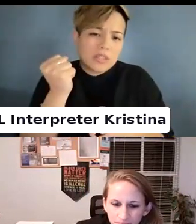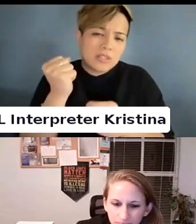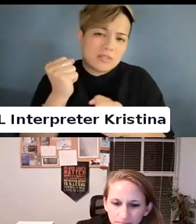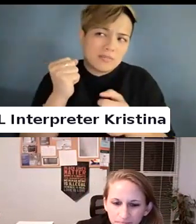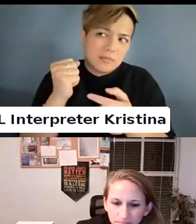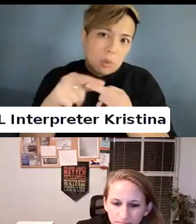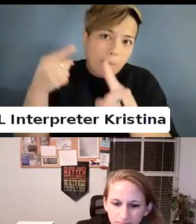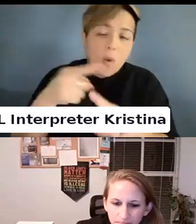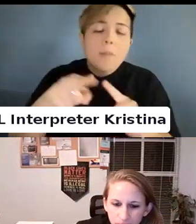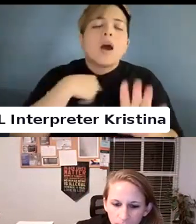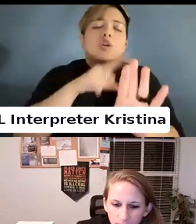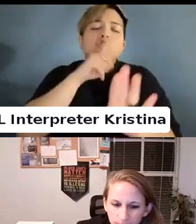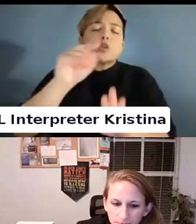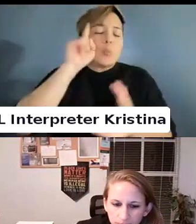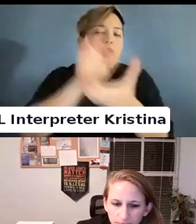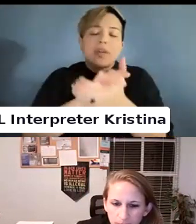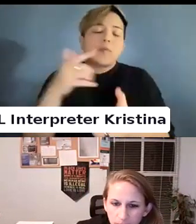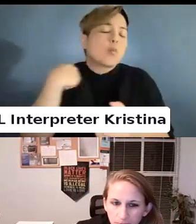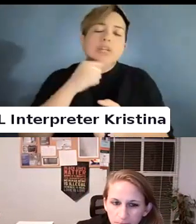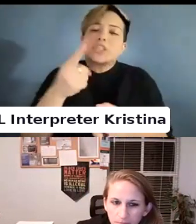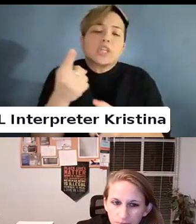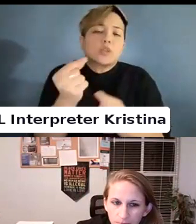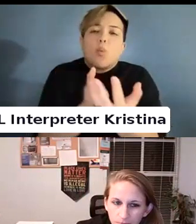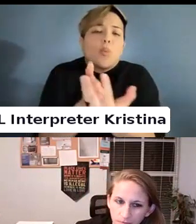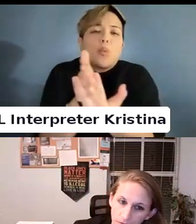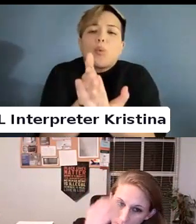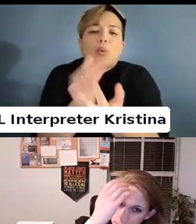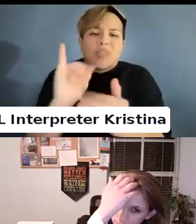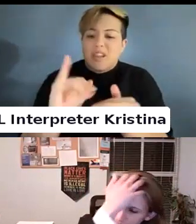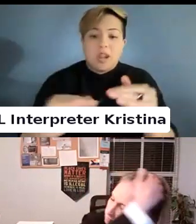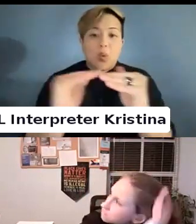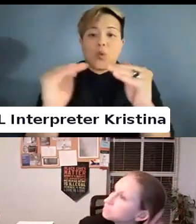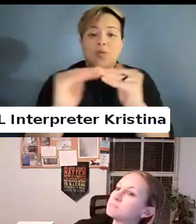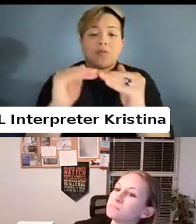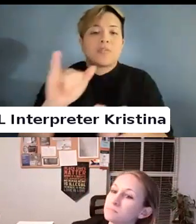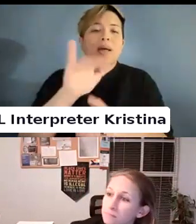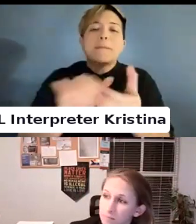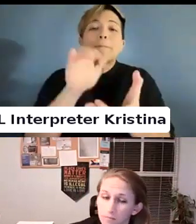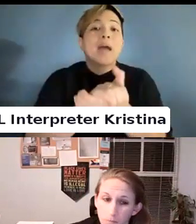But I really do believe we are just going through the equivalent of the marriage movements